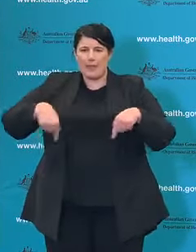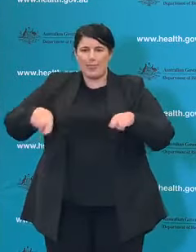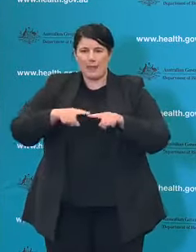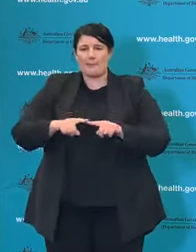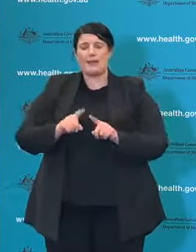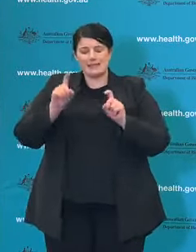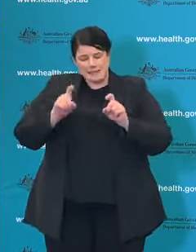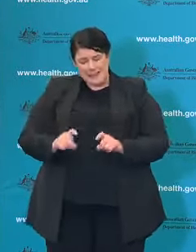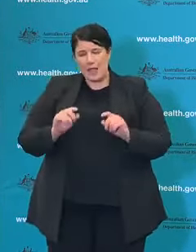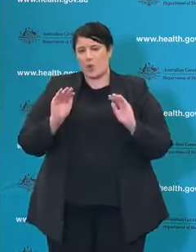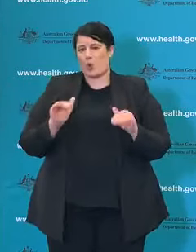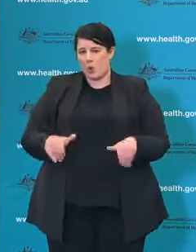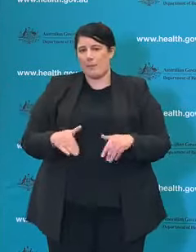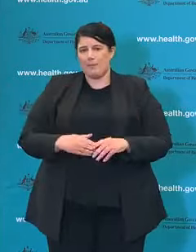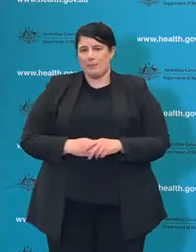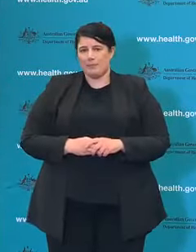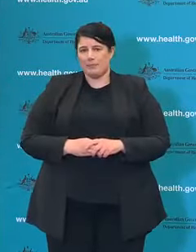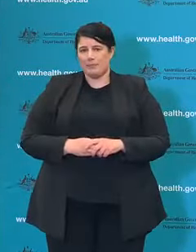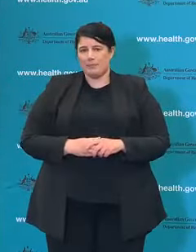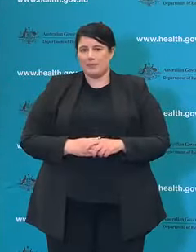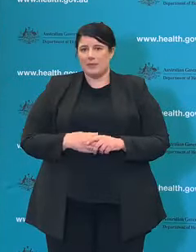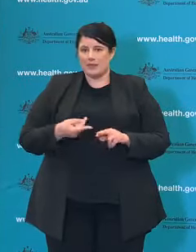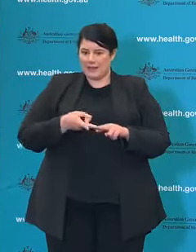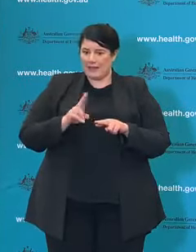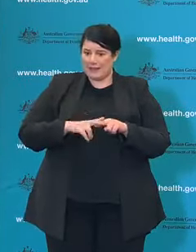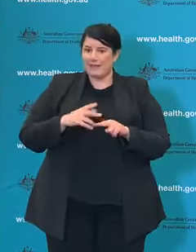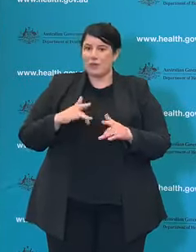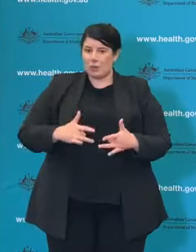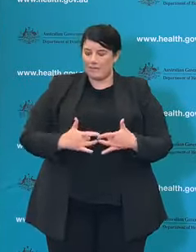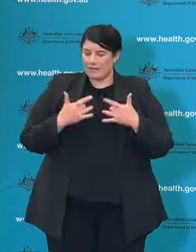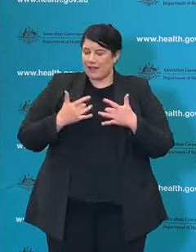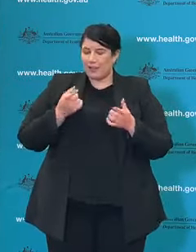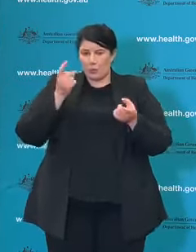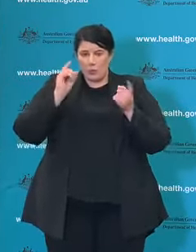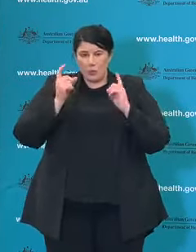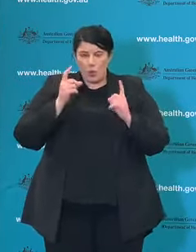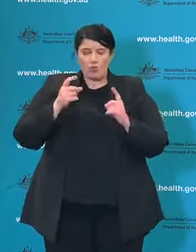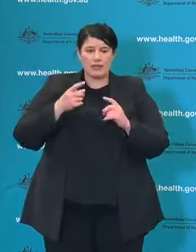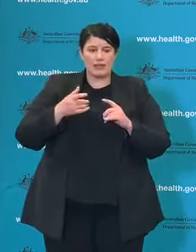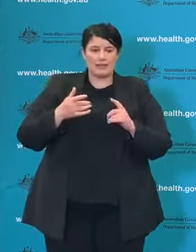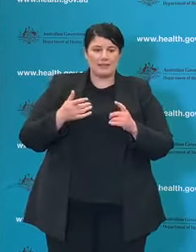of assistance if you're feeling that way. Whether that is formal assistance, often